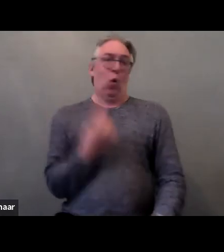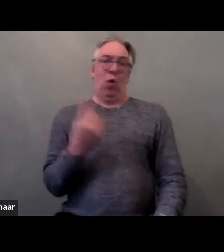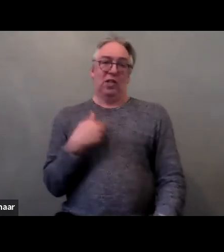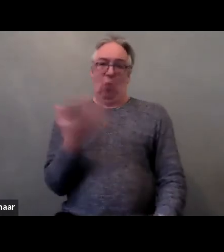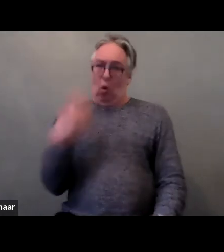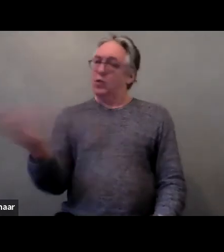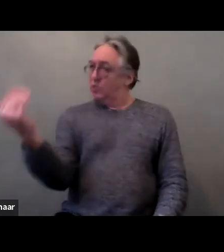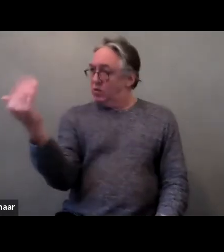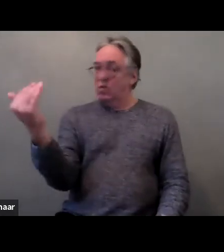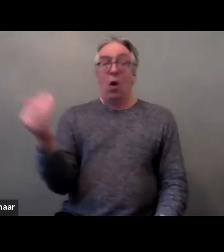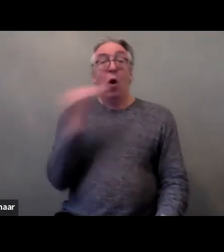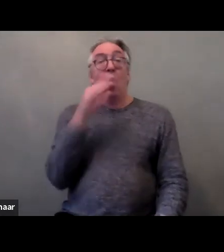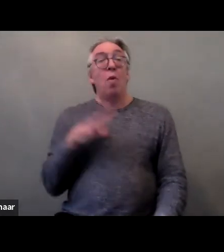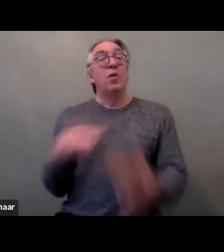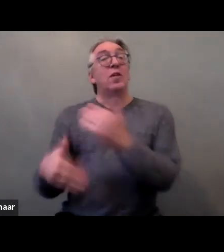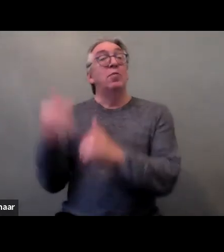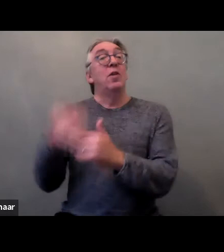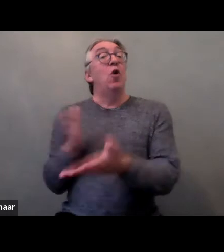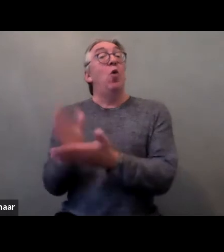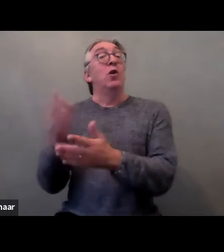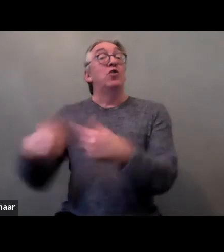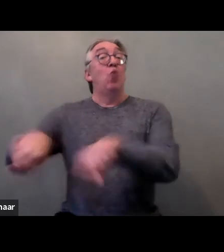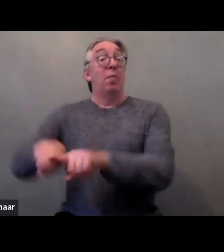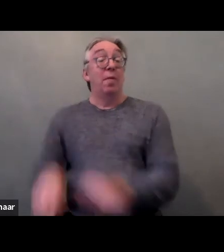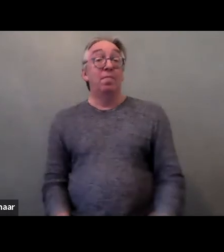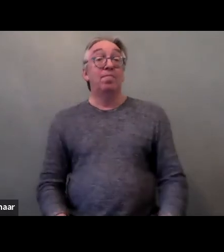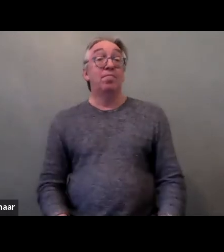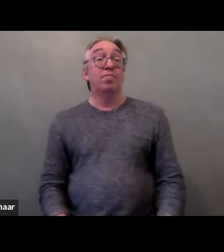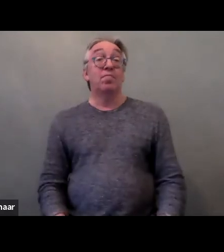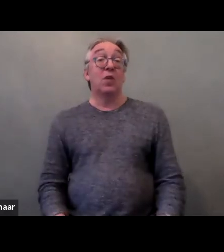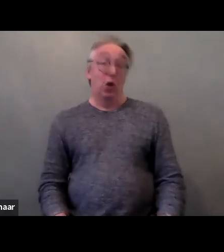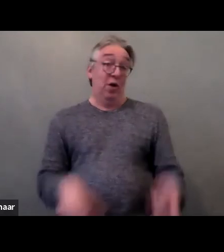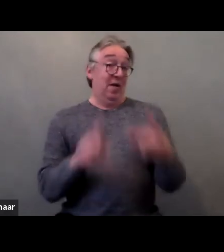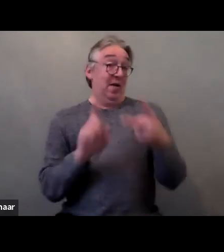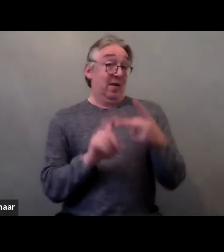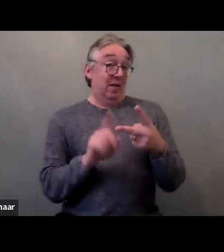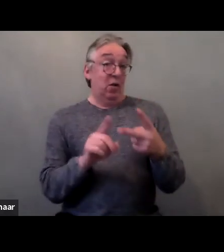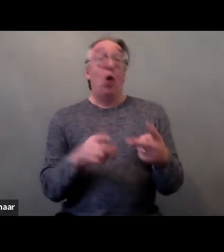GREVIO often receives Shadow Reports and GREVIO encourages women's group